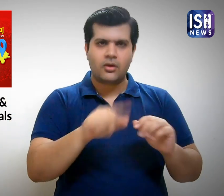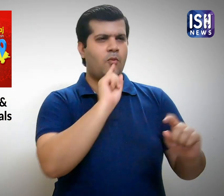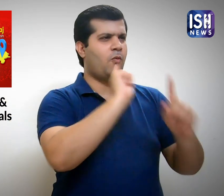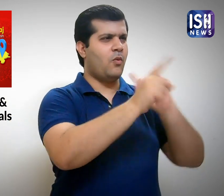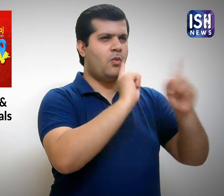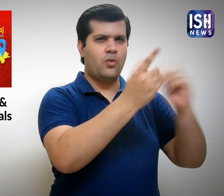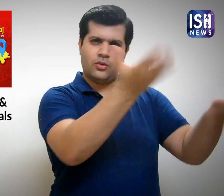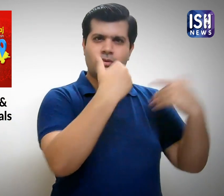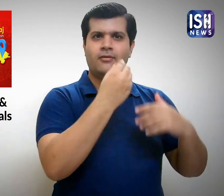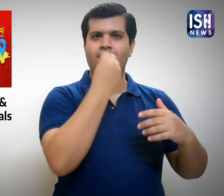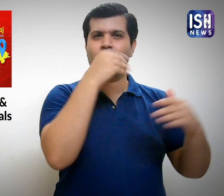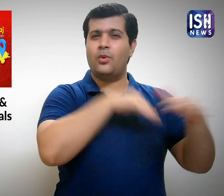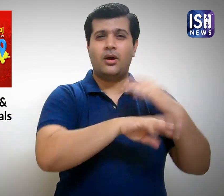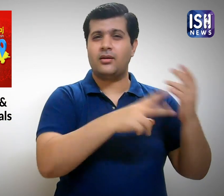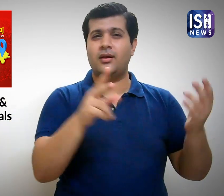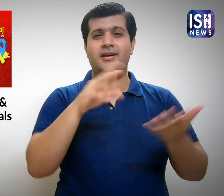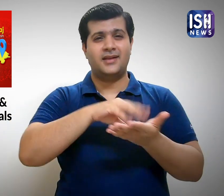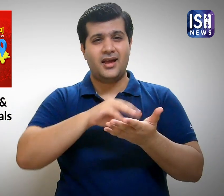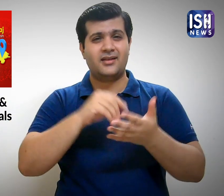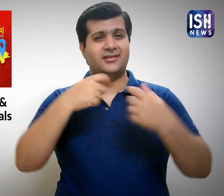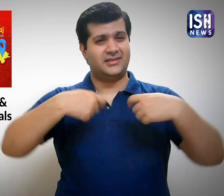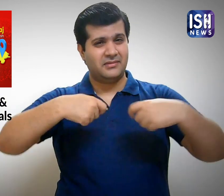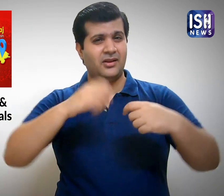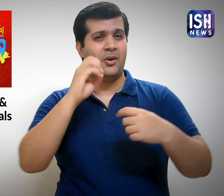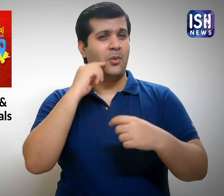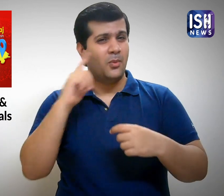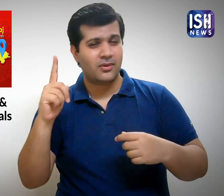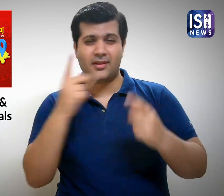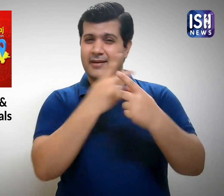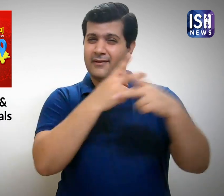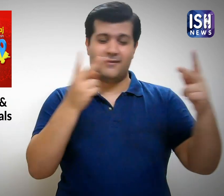They purchased item such as Rice, Wheat, Oil, etc.